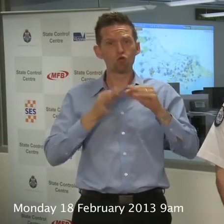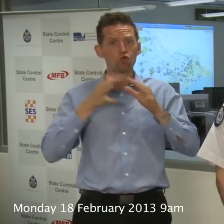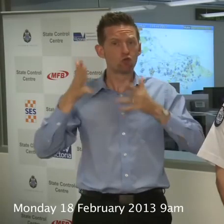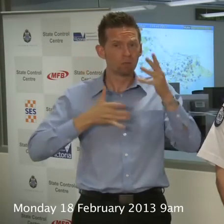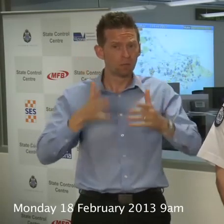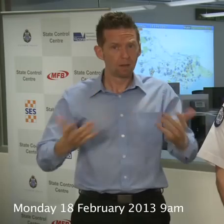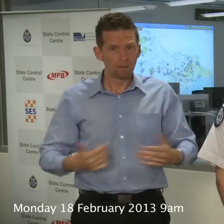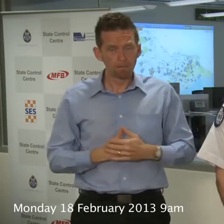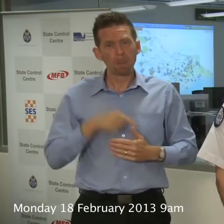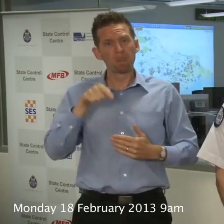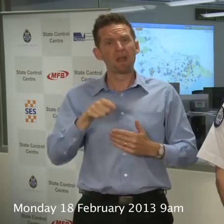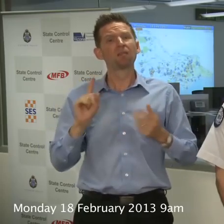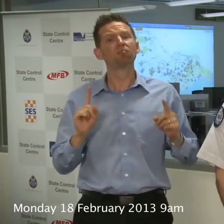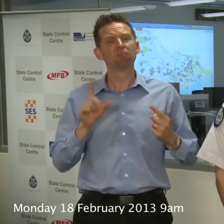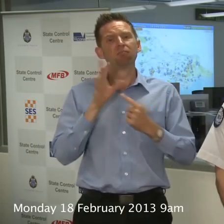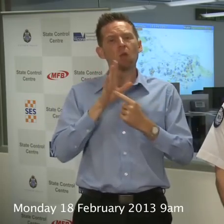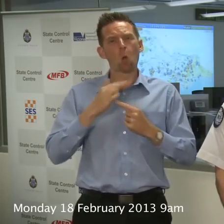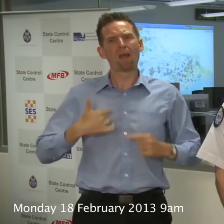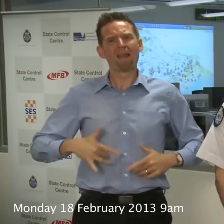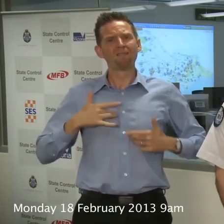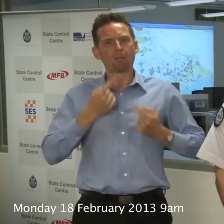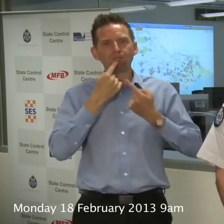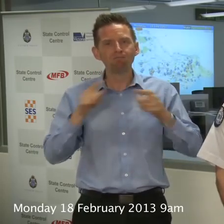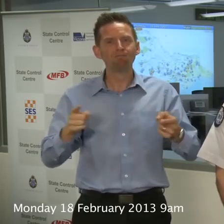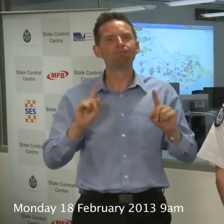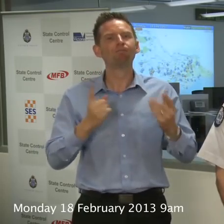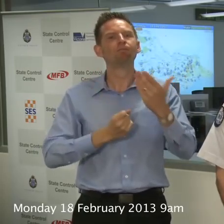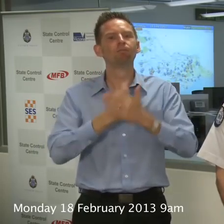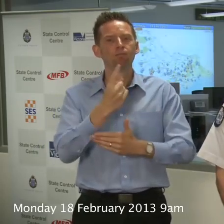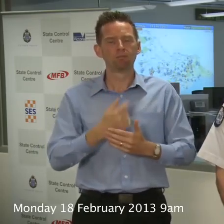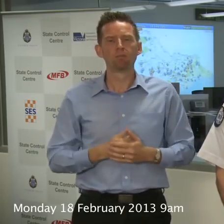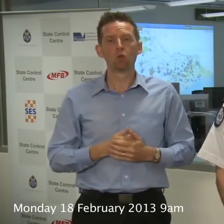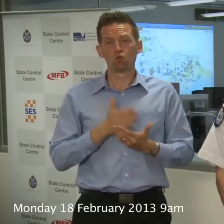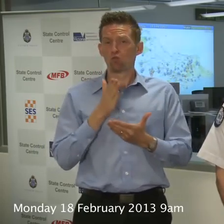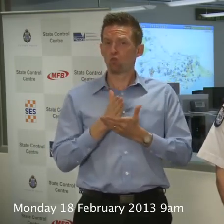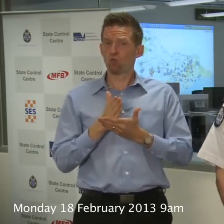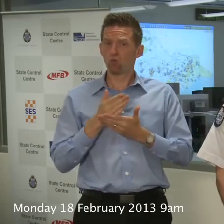and that something that we think is important, and we think it's an opportunity for us to